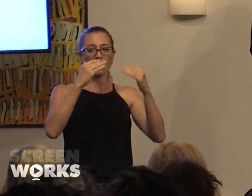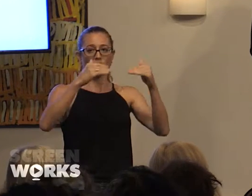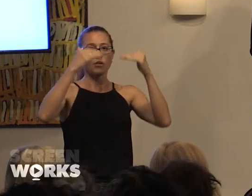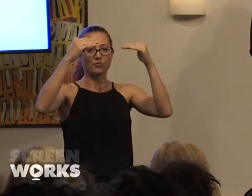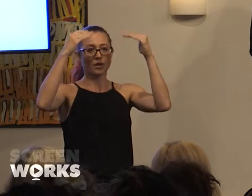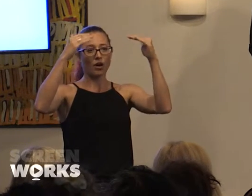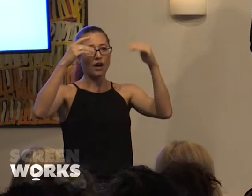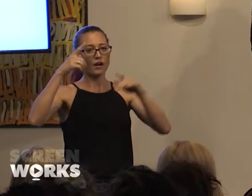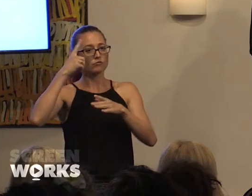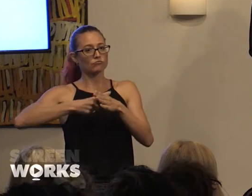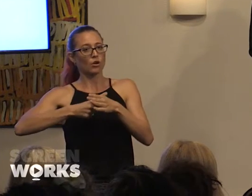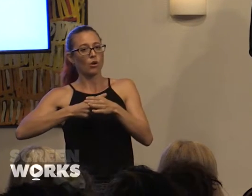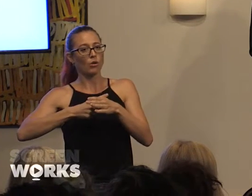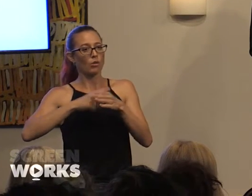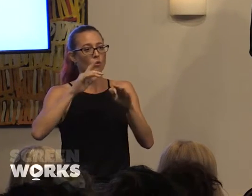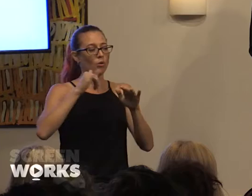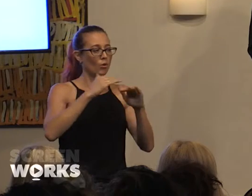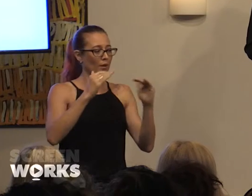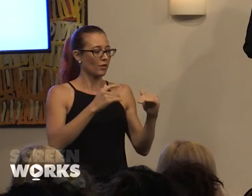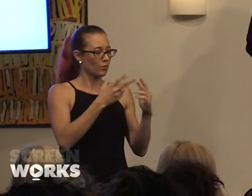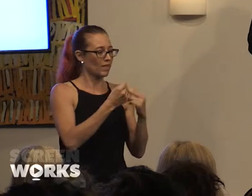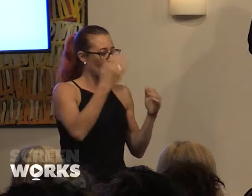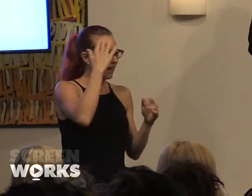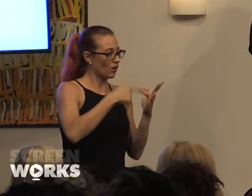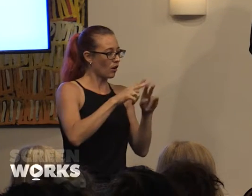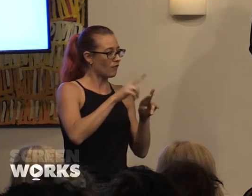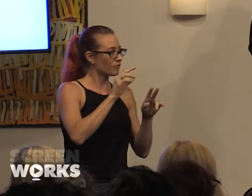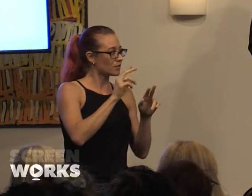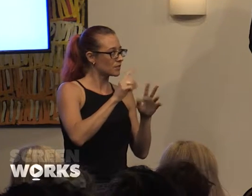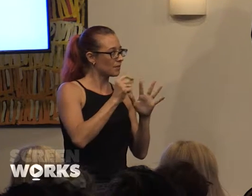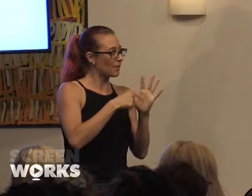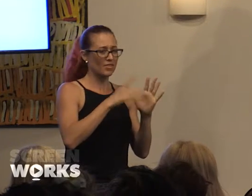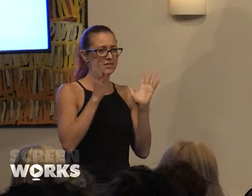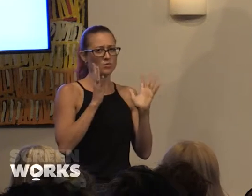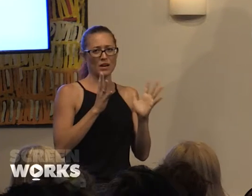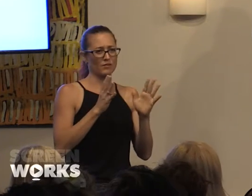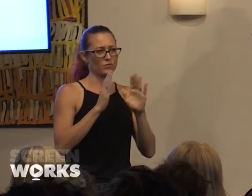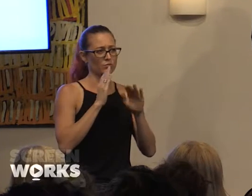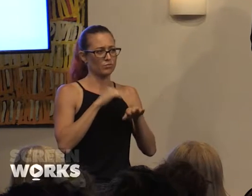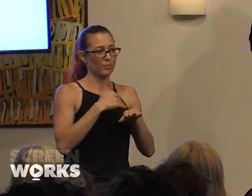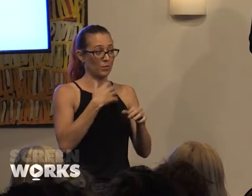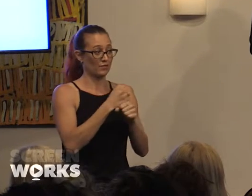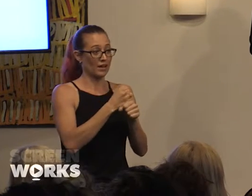the line with a head of department. So this is an awesome problem that we have created sometimes we create bad problems,